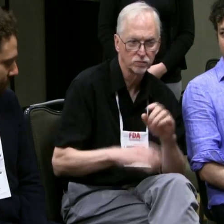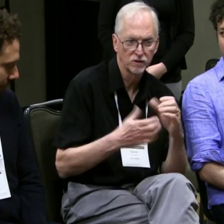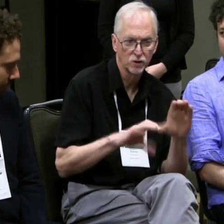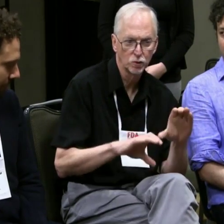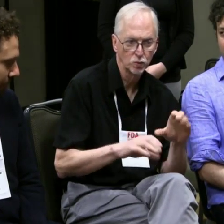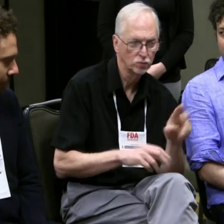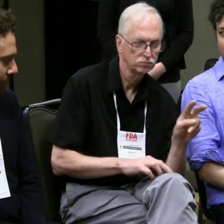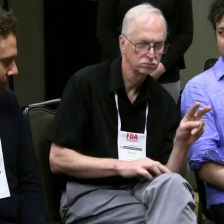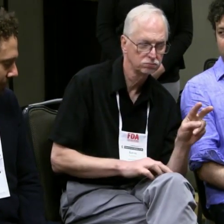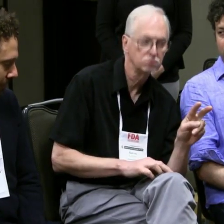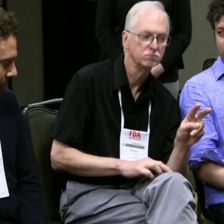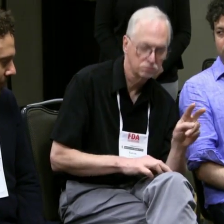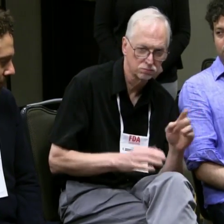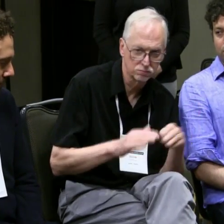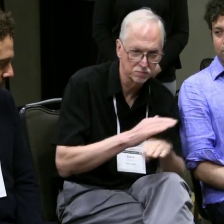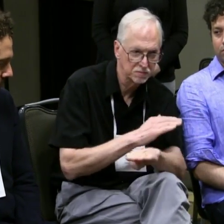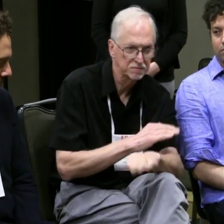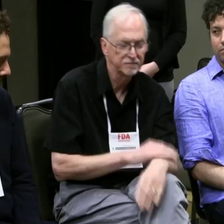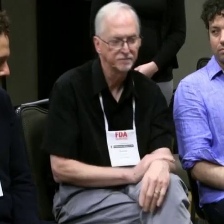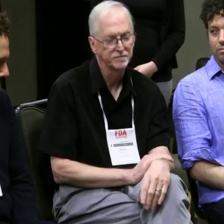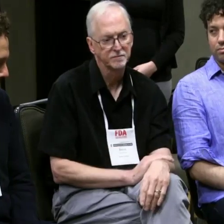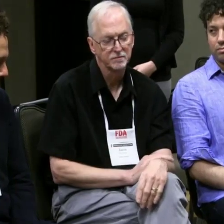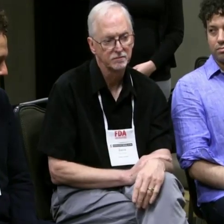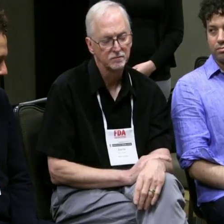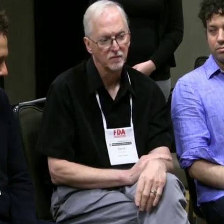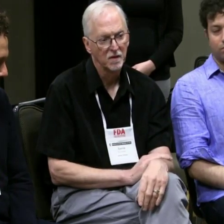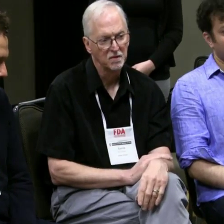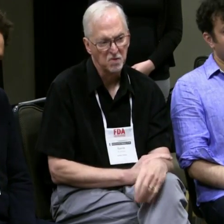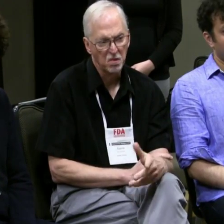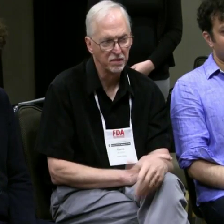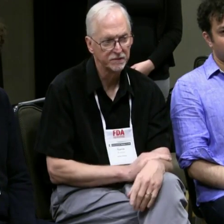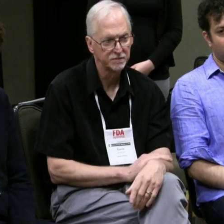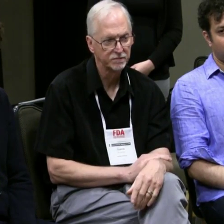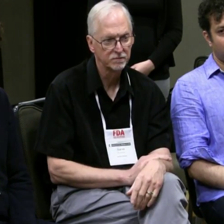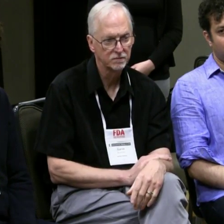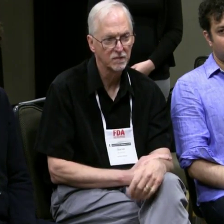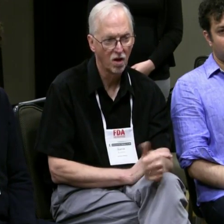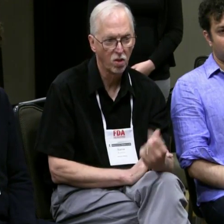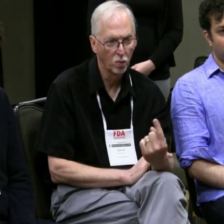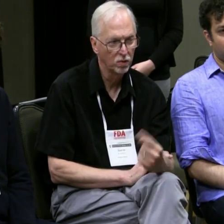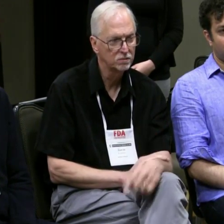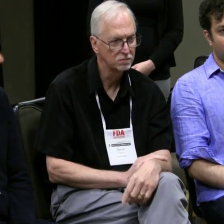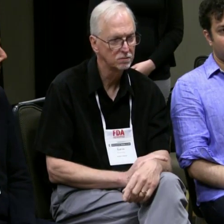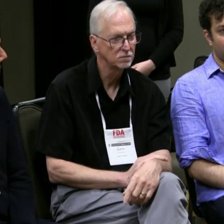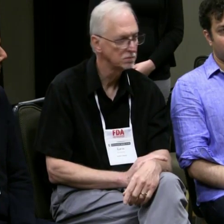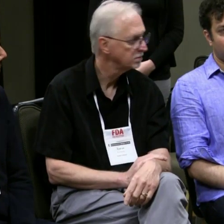And there's a person responsible for cueing. Actors are cueing, some of the crew members-- cueing entrances.